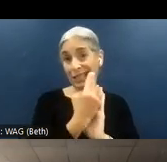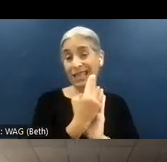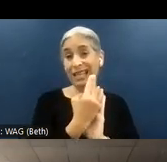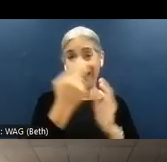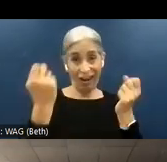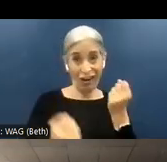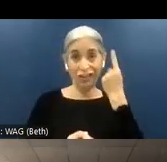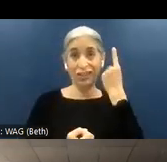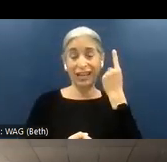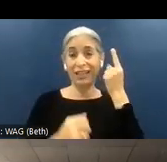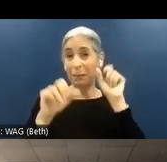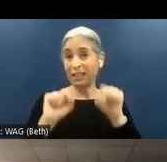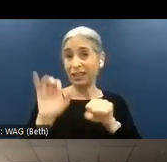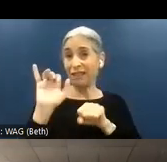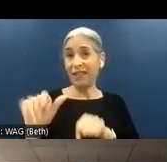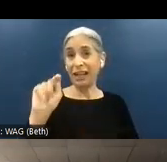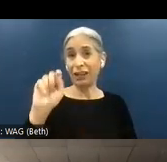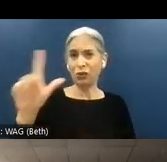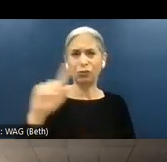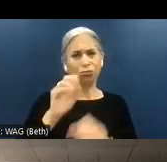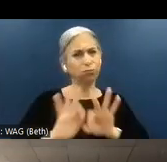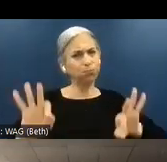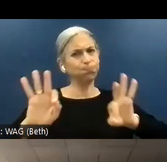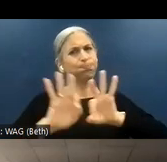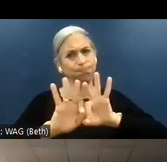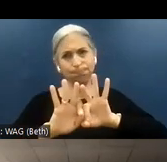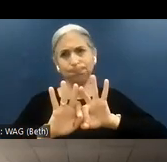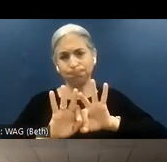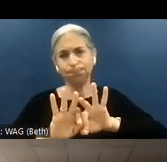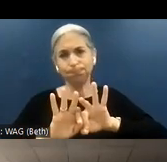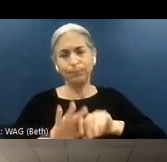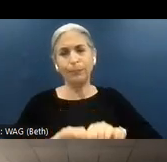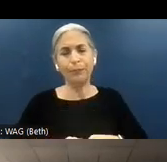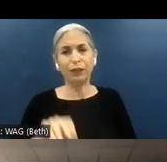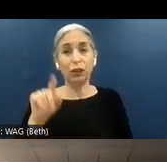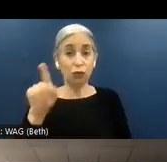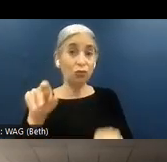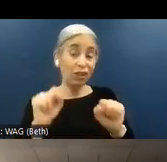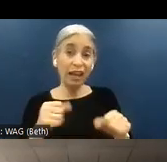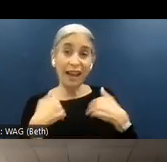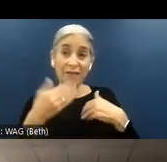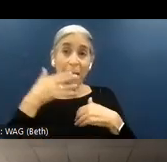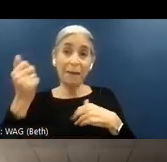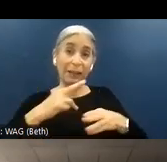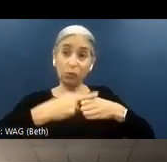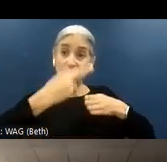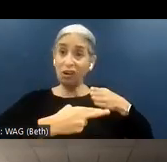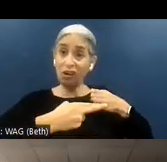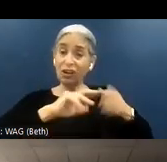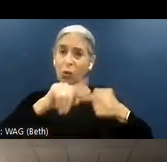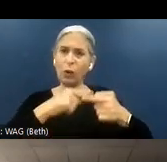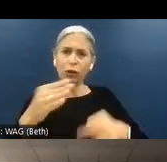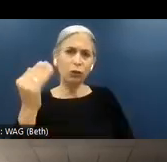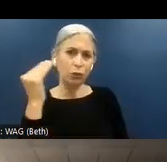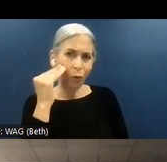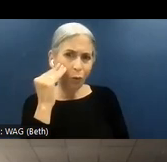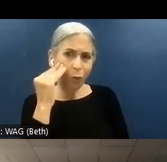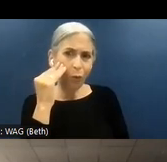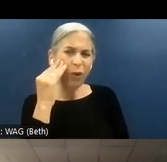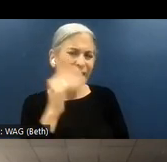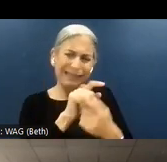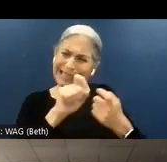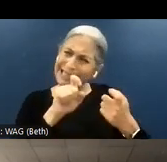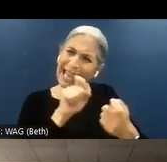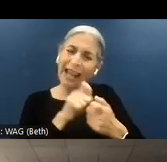potential of the tool is key. So you can get the best results when you know exactly how